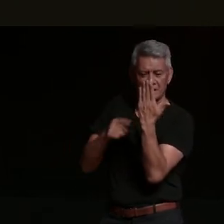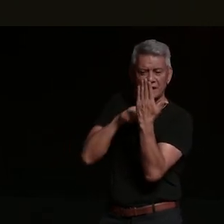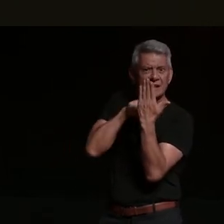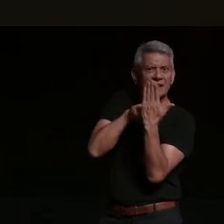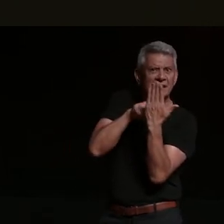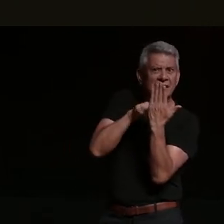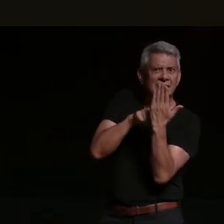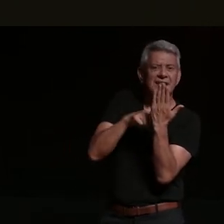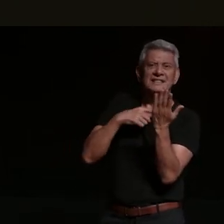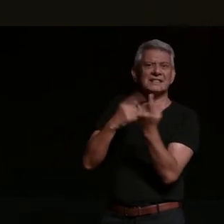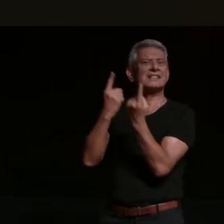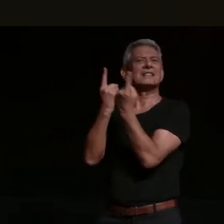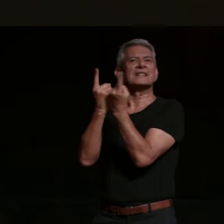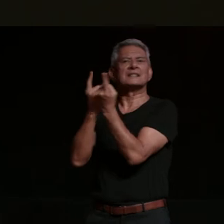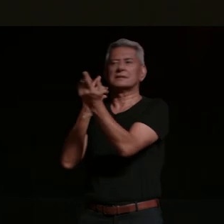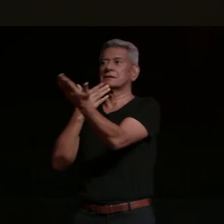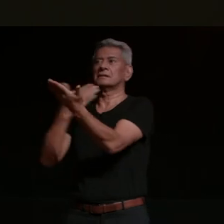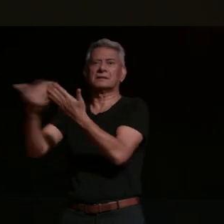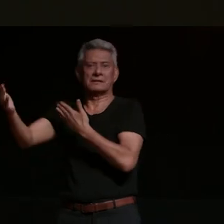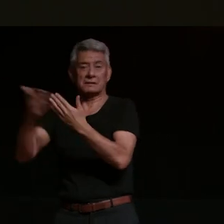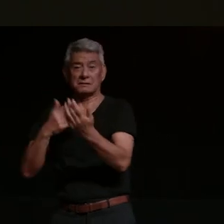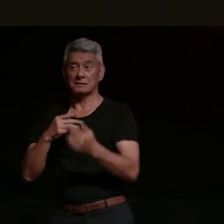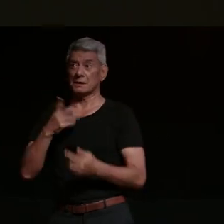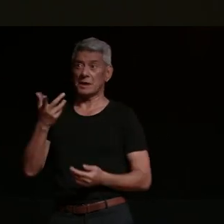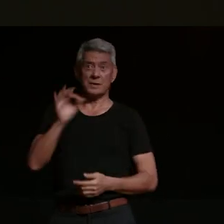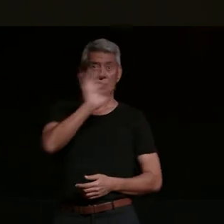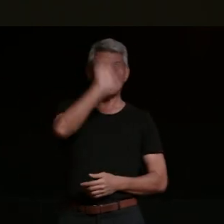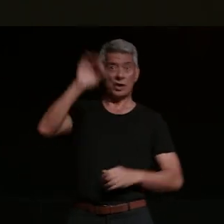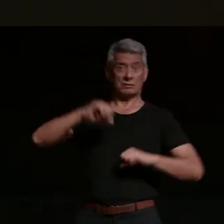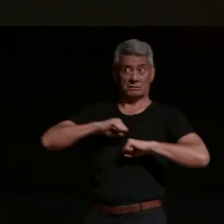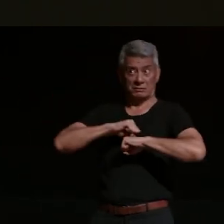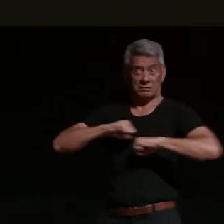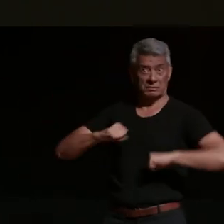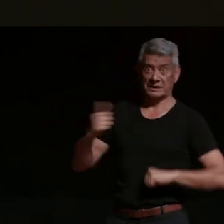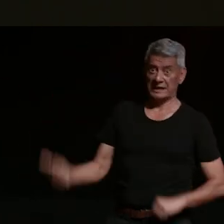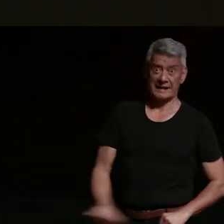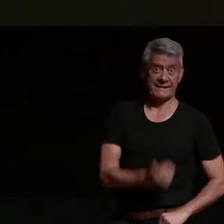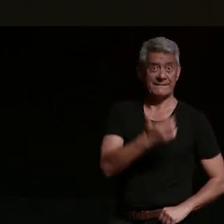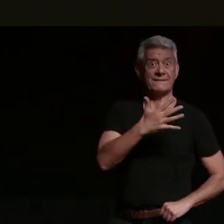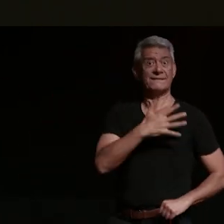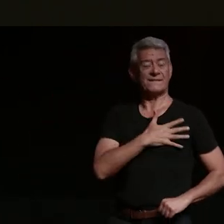and feels like there's not enough space for my heart i am so afraid of writing love poems that